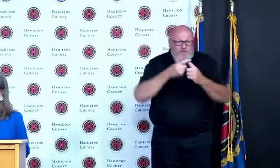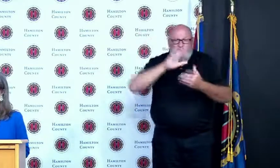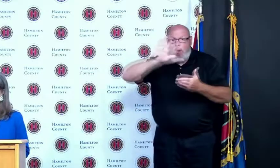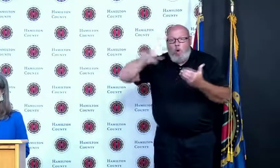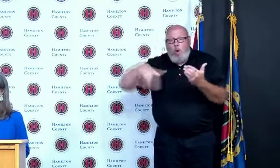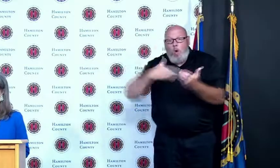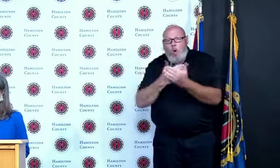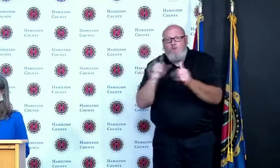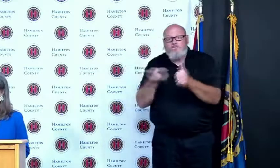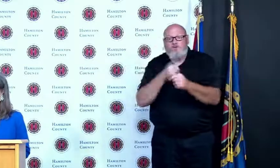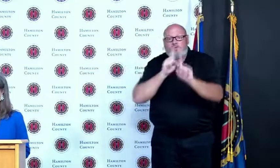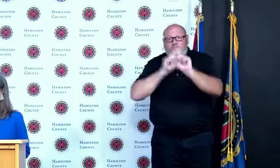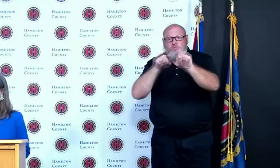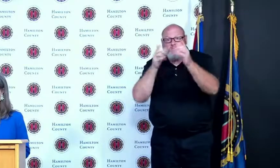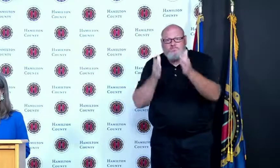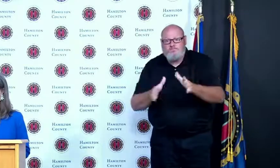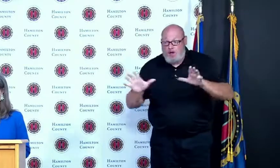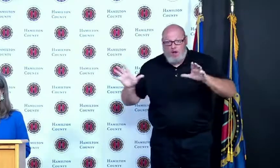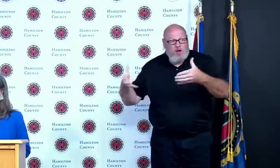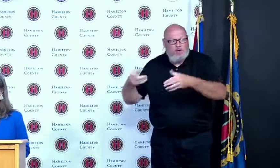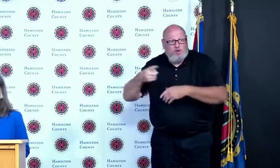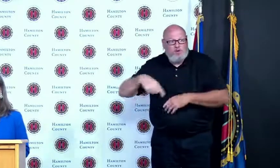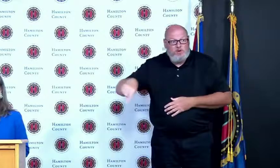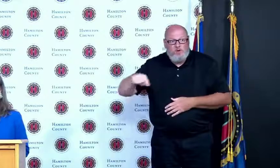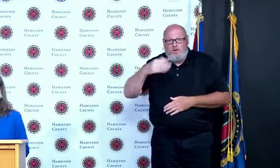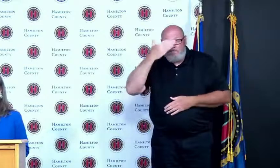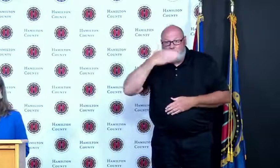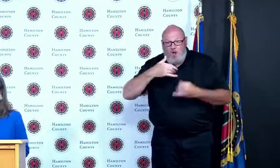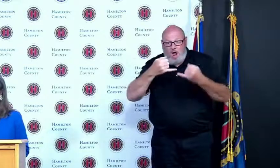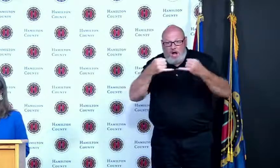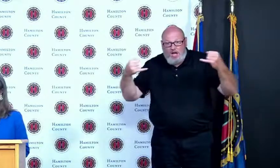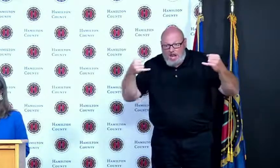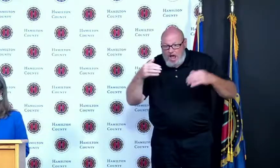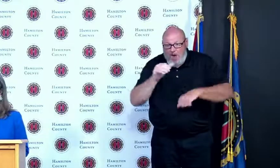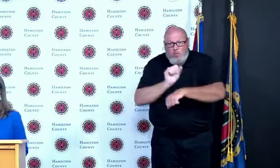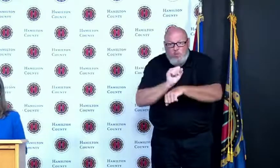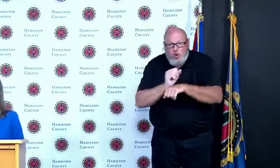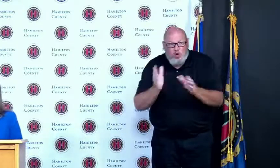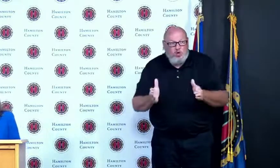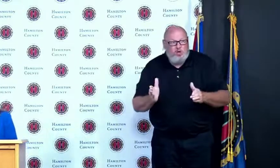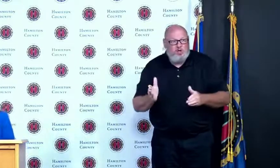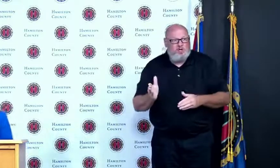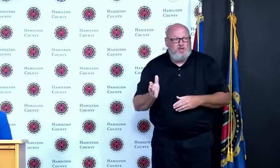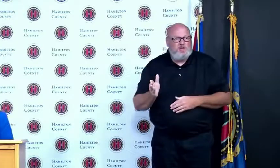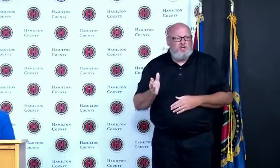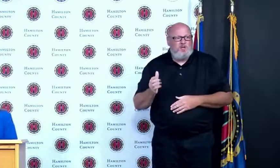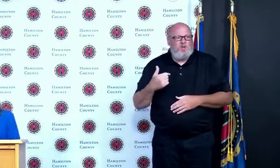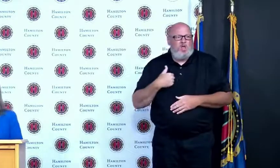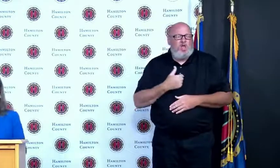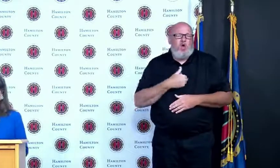work of our frontline workers who we sometimes take for granted we have fought overdoses